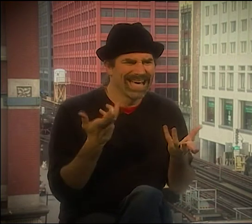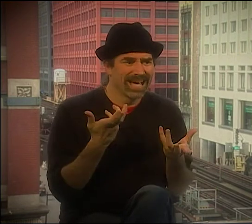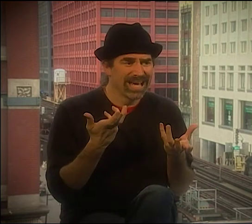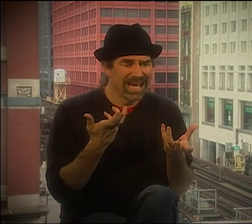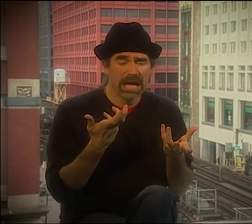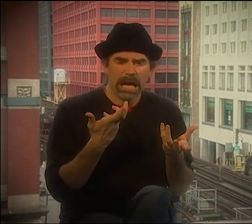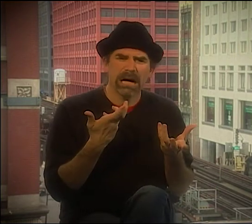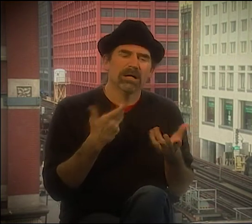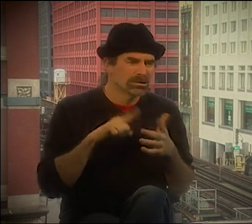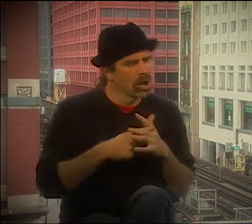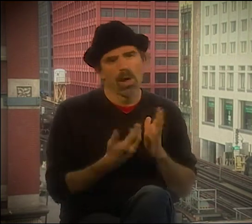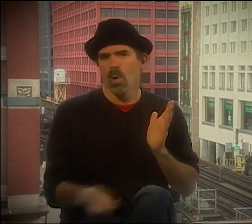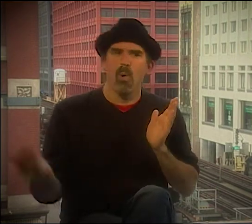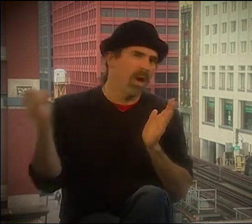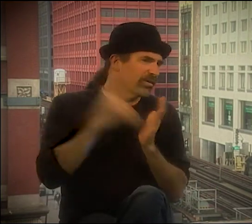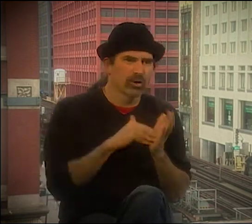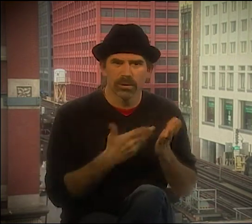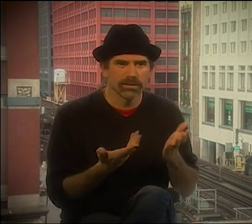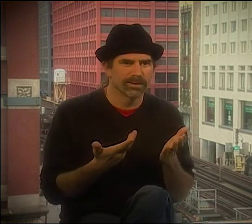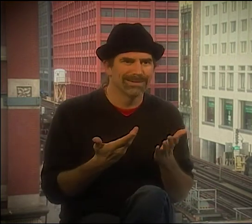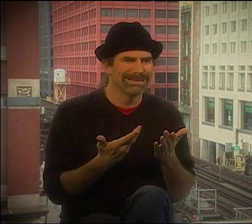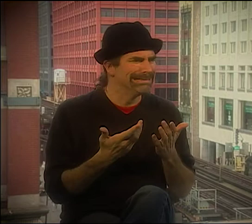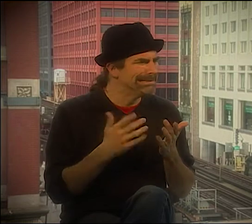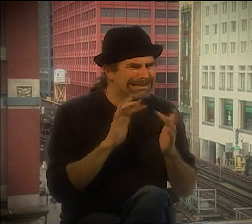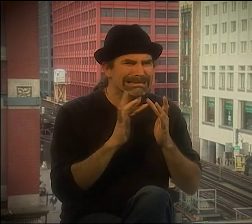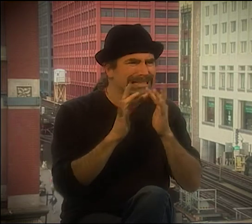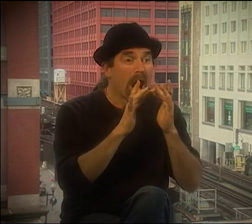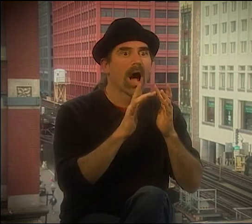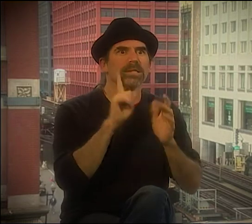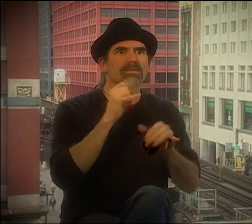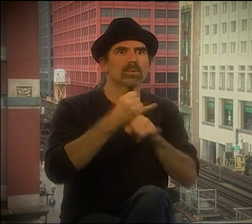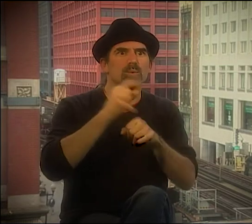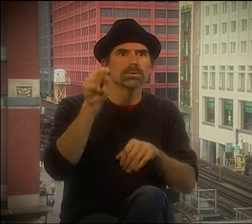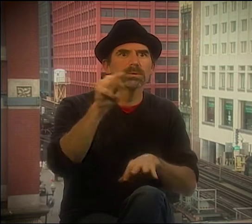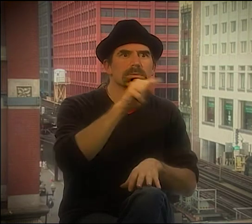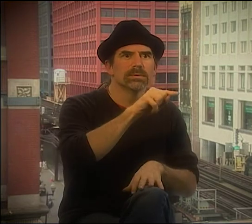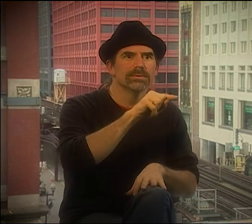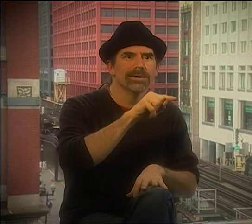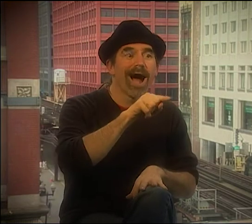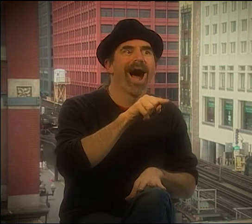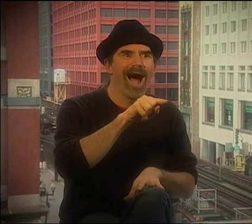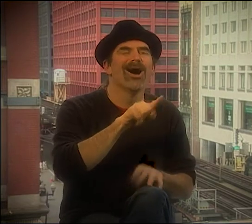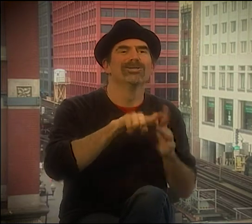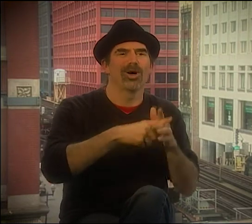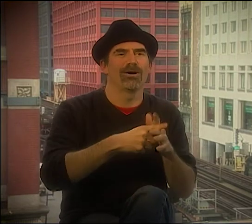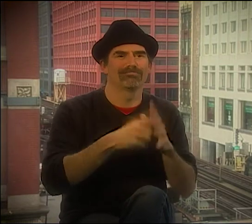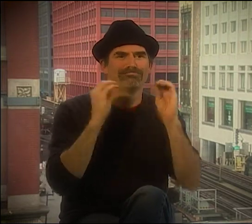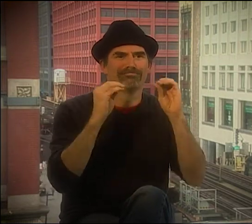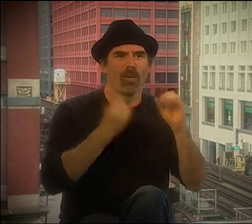ALL OF MY WORK, YOU KNOW, I WAS WORKING THIS SH--JOB, AND I DIDN'T WANT TO DO THAT.